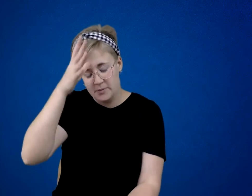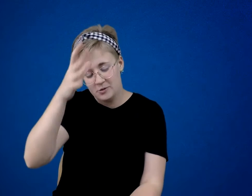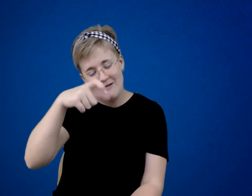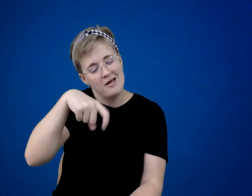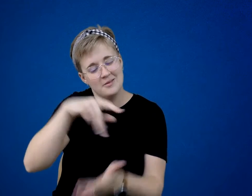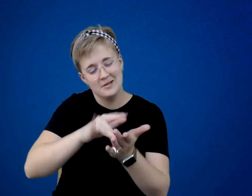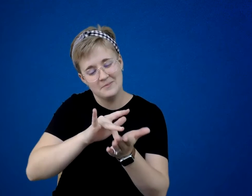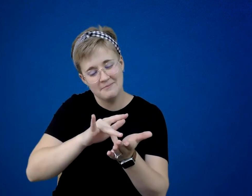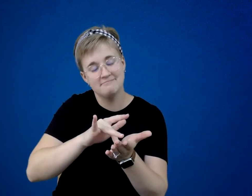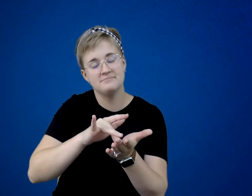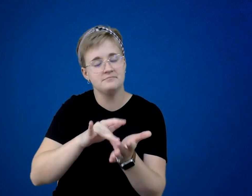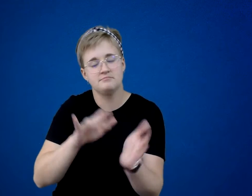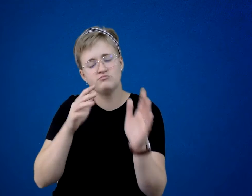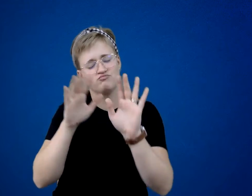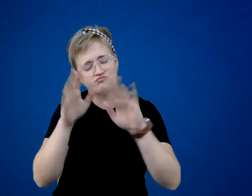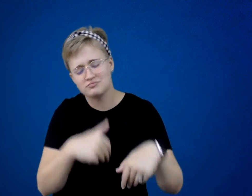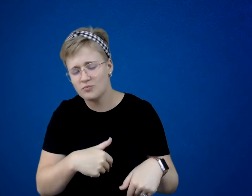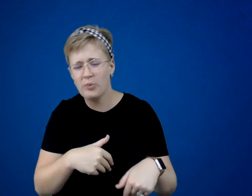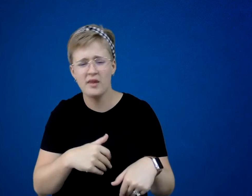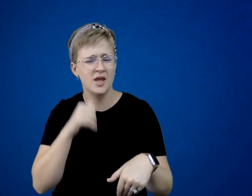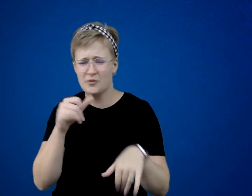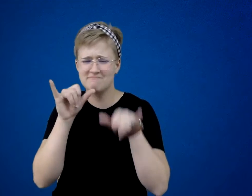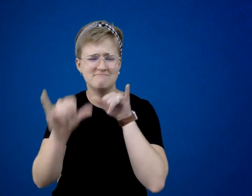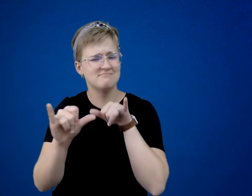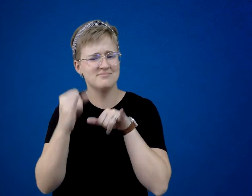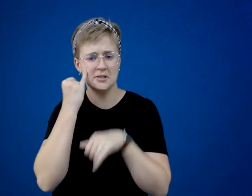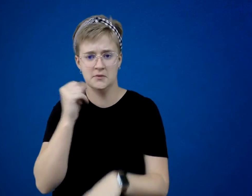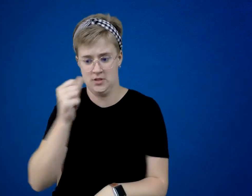And, anyway, he wouldn’t think of staying without being asked.